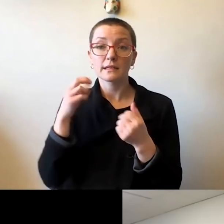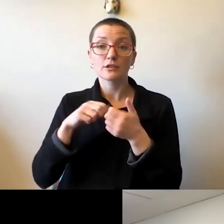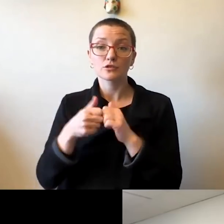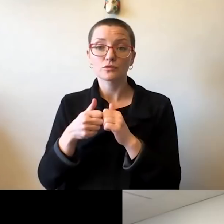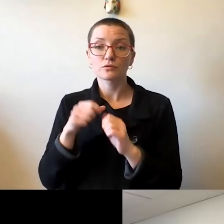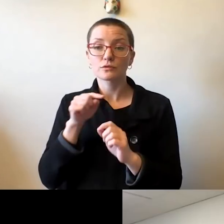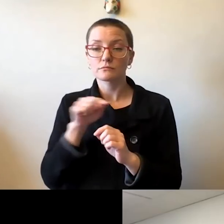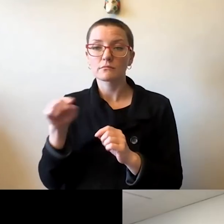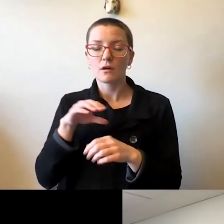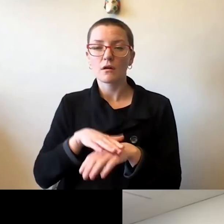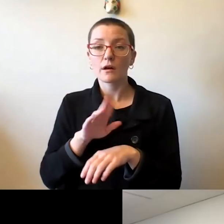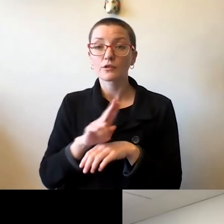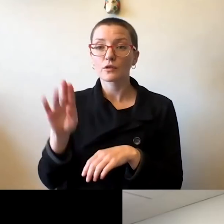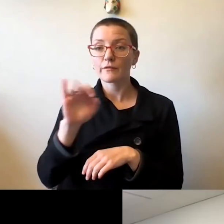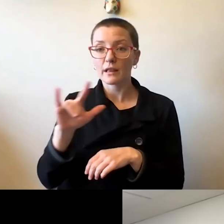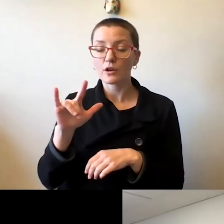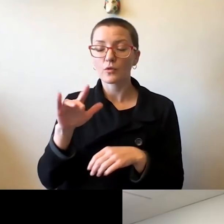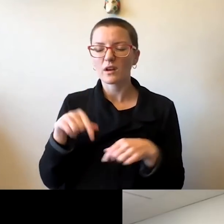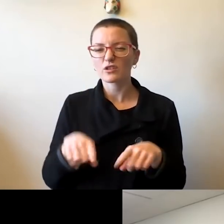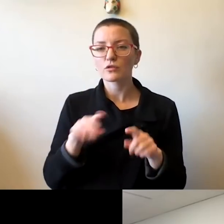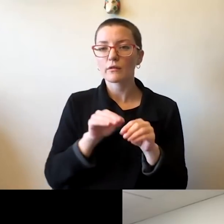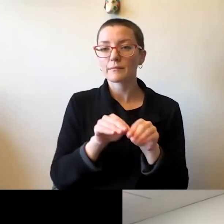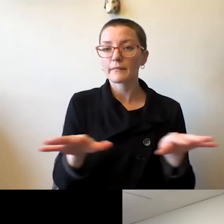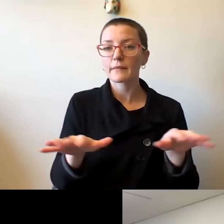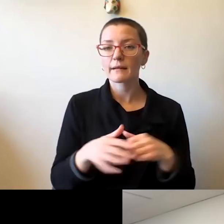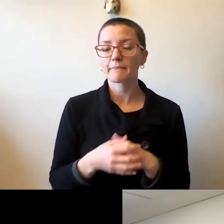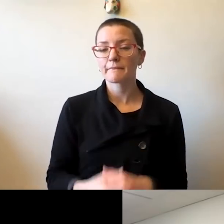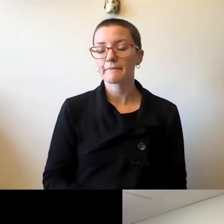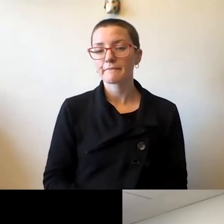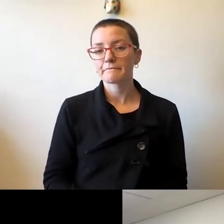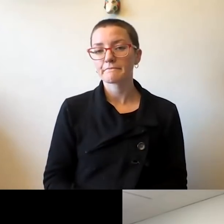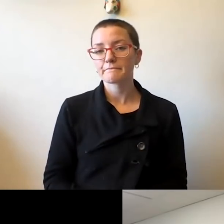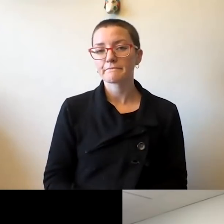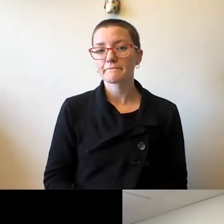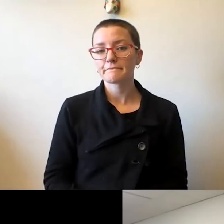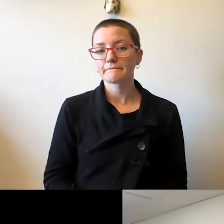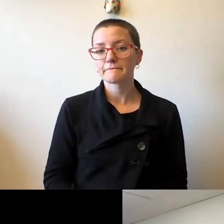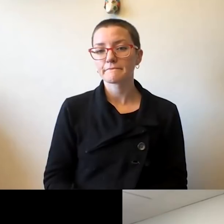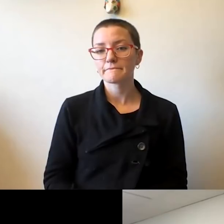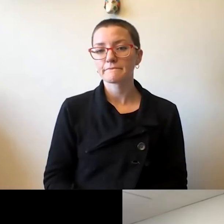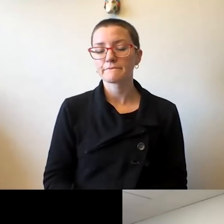of mental health issues during the middle of this pandemic. Andreas Cangellaris: You're right, Chancellor,